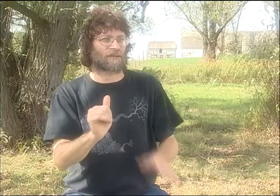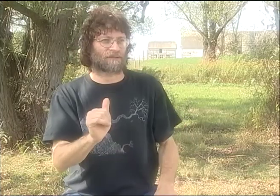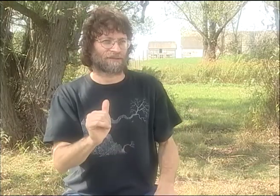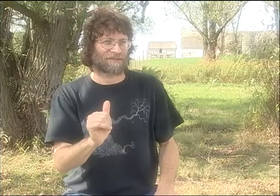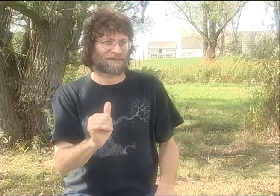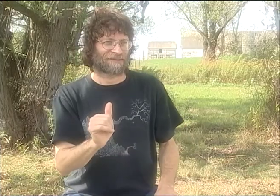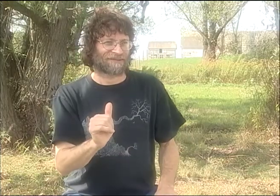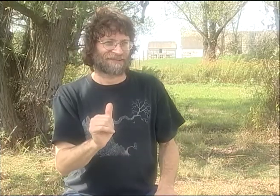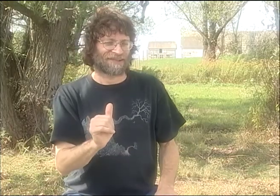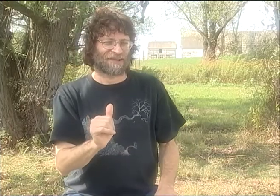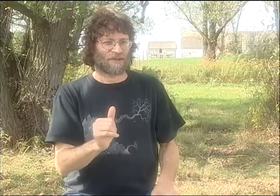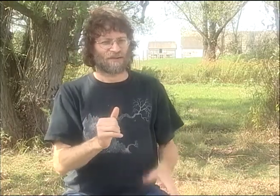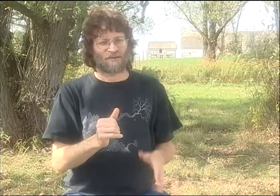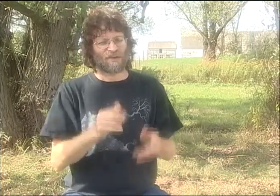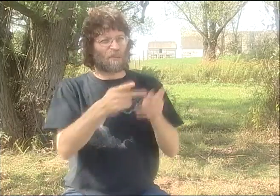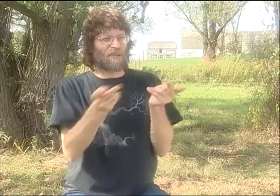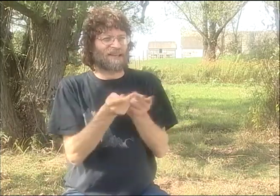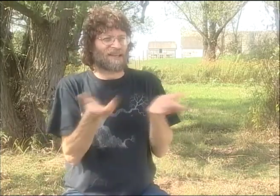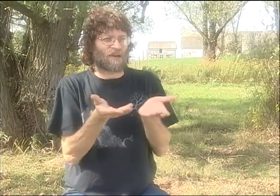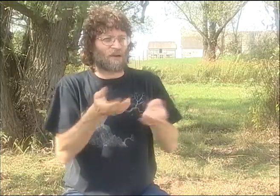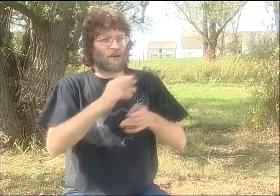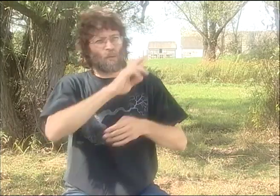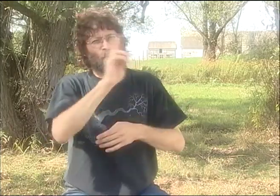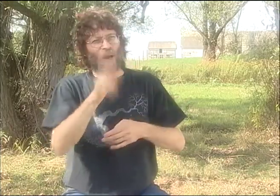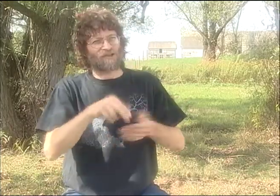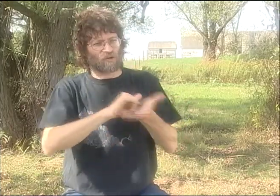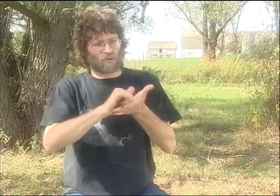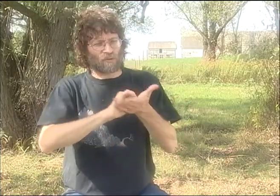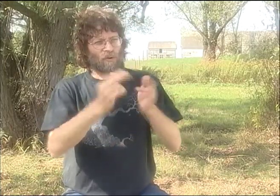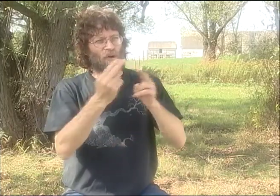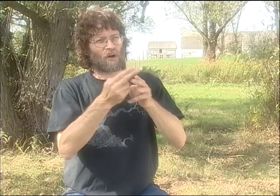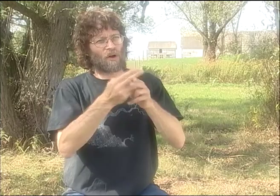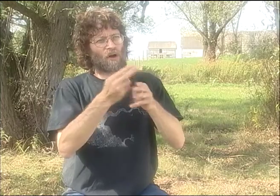WE WERE PERFORMING FOR $15 ONE TIME.